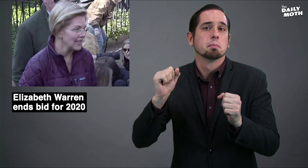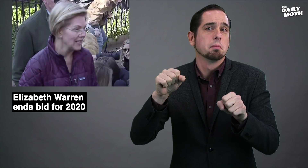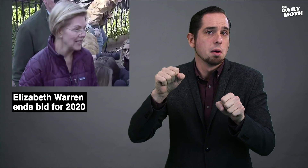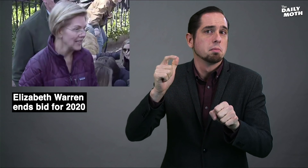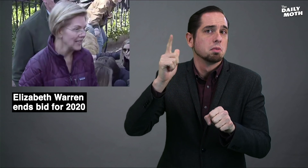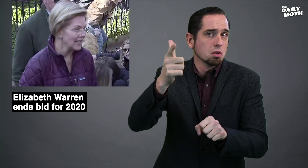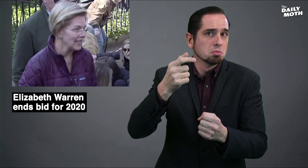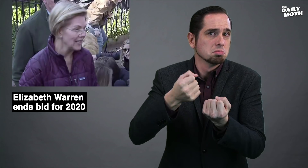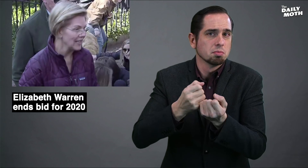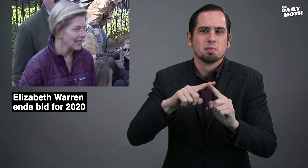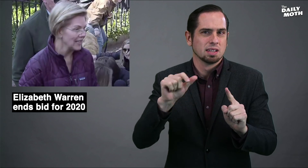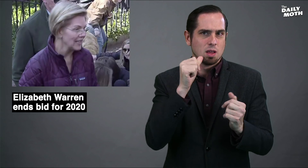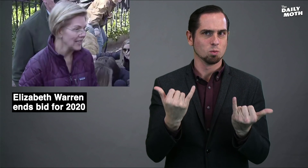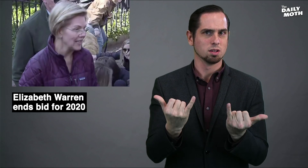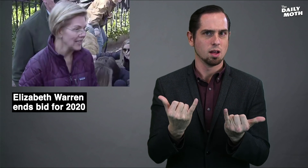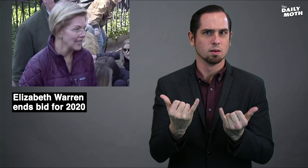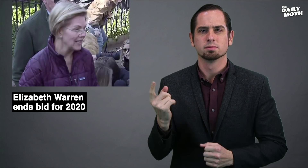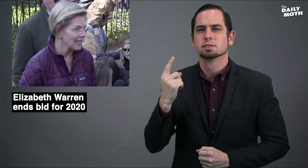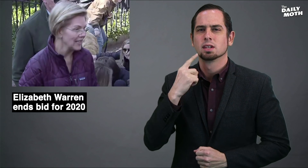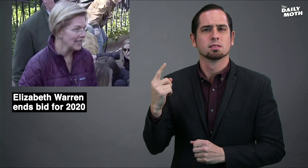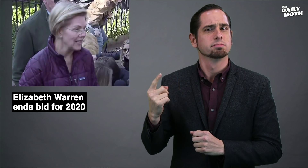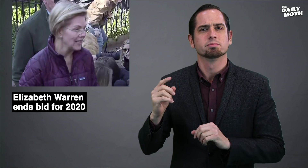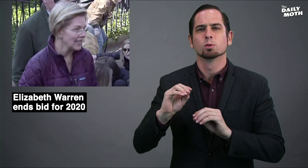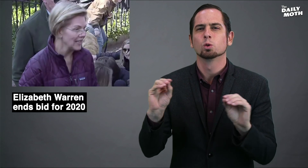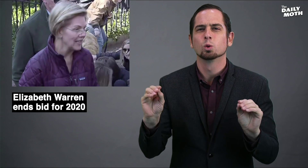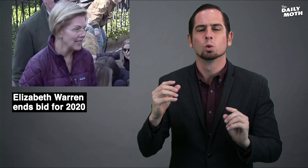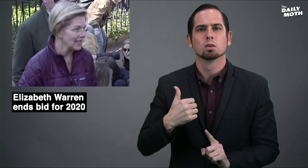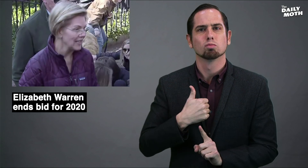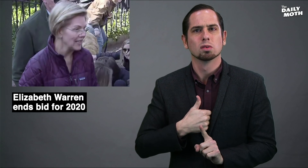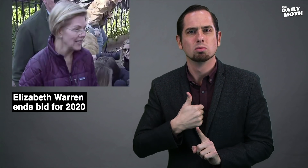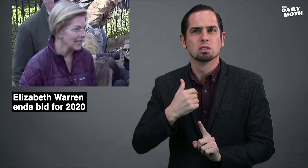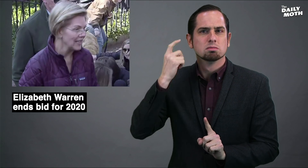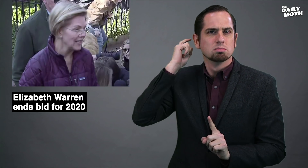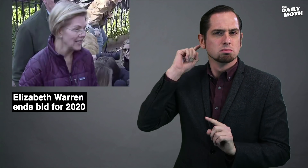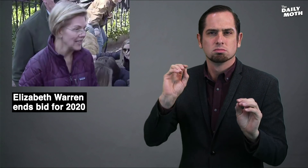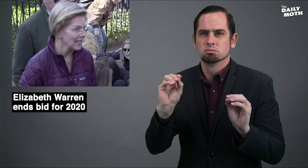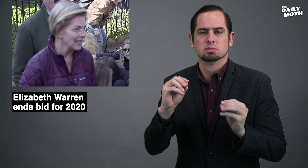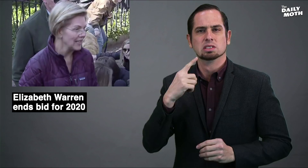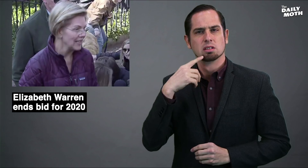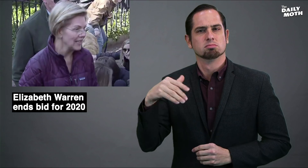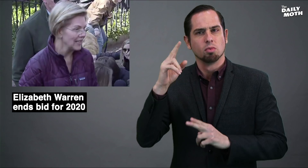She said it could come, but not right now. She said she has no regrets and